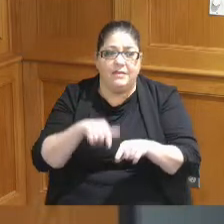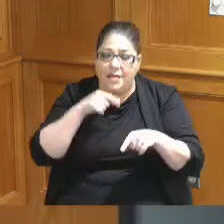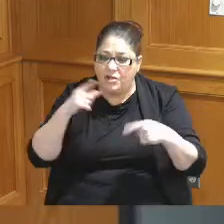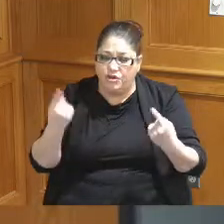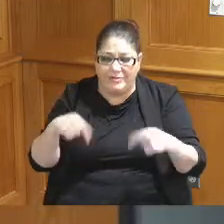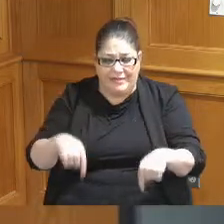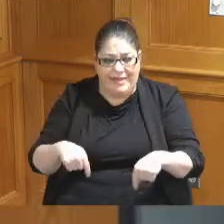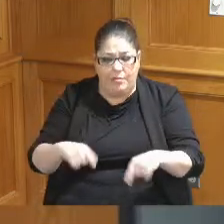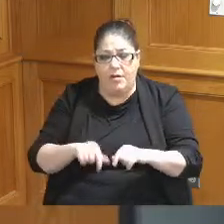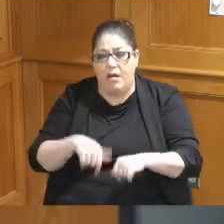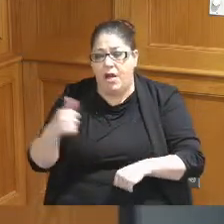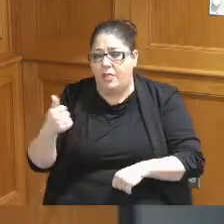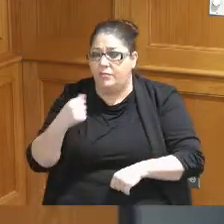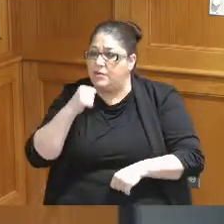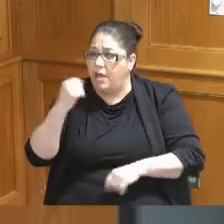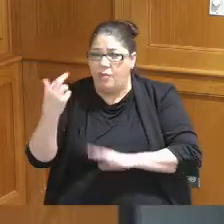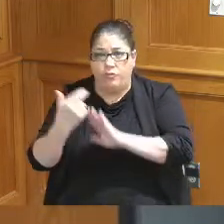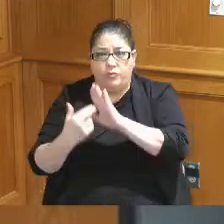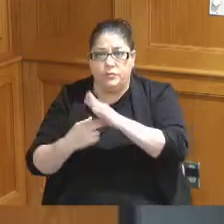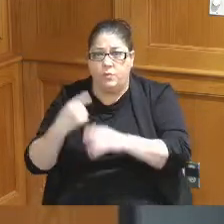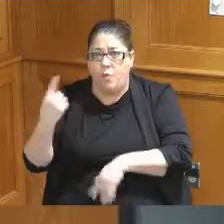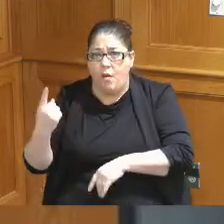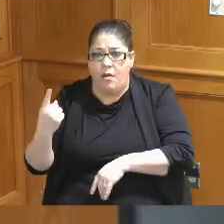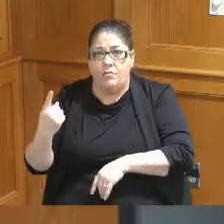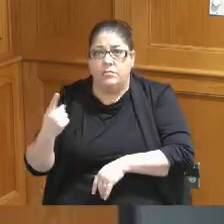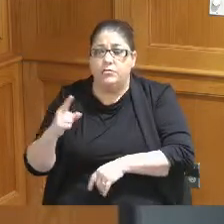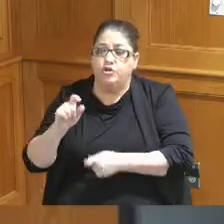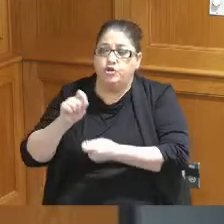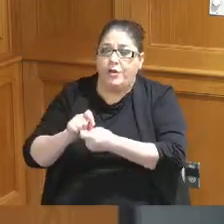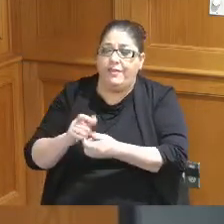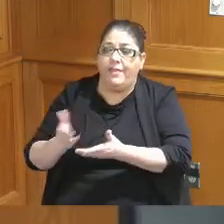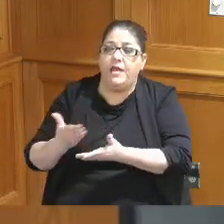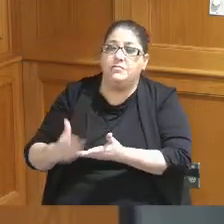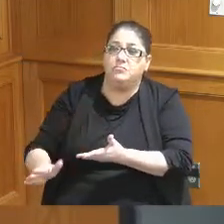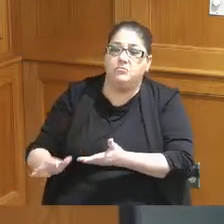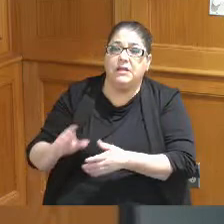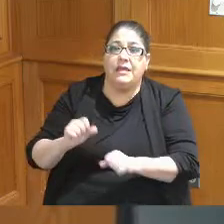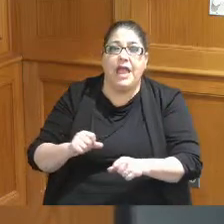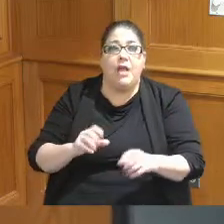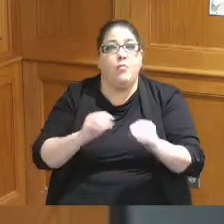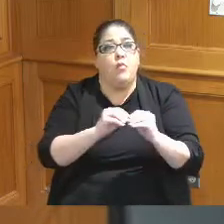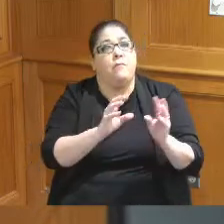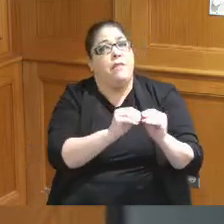places there's not one set of rules certain things we say we got to do more meeting others I just